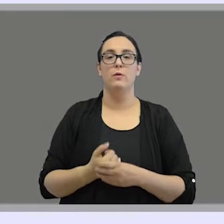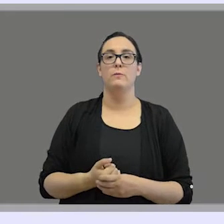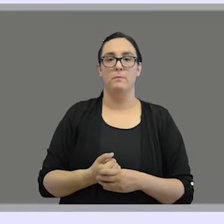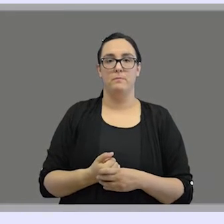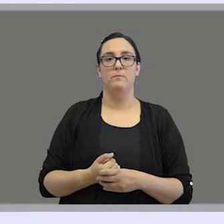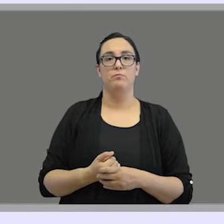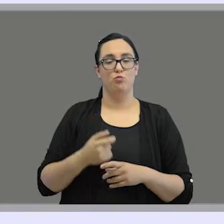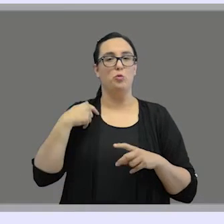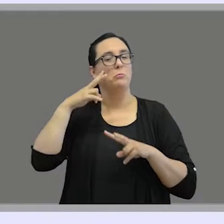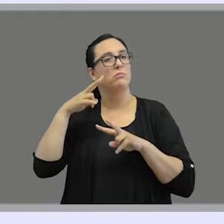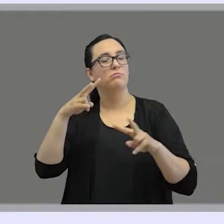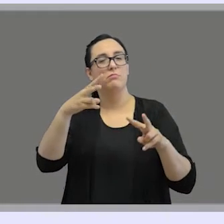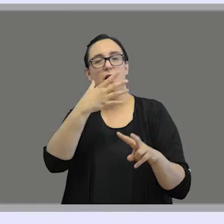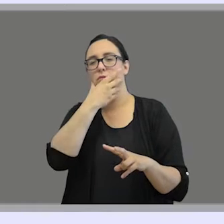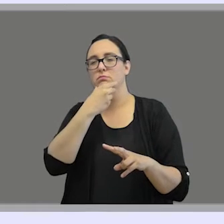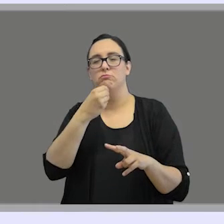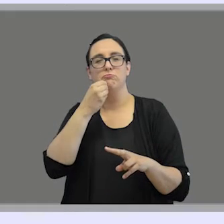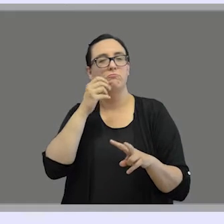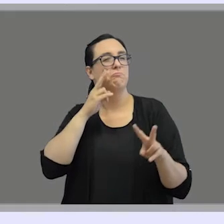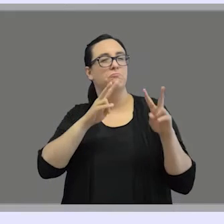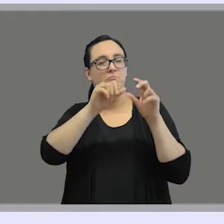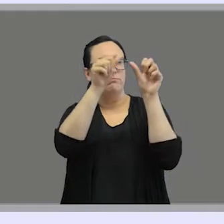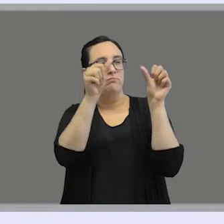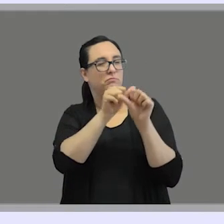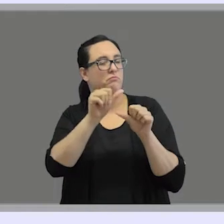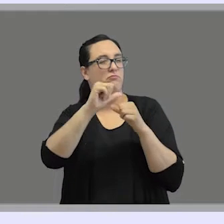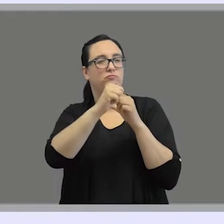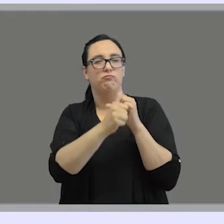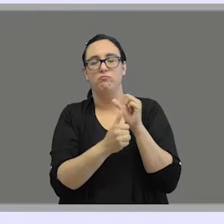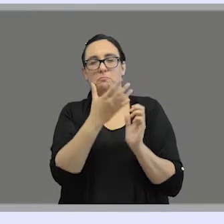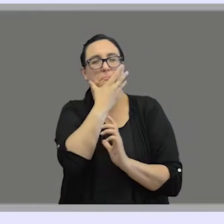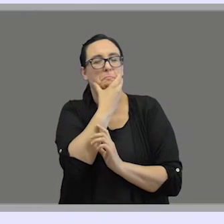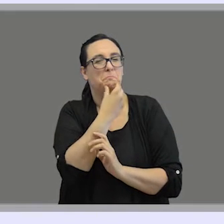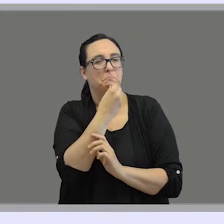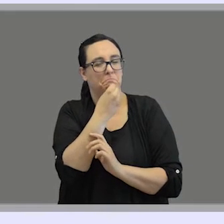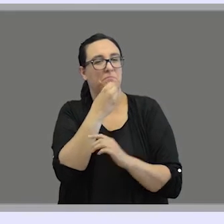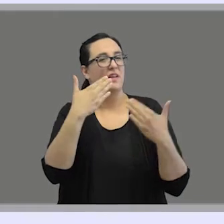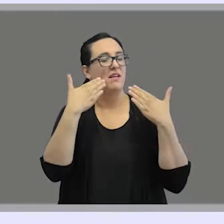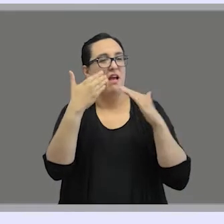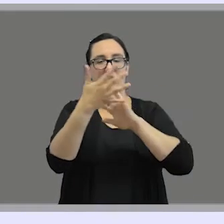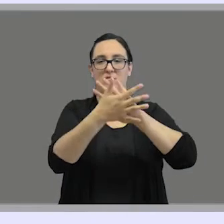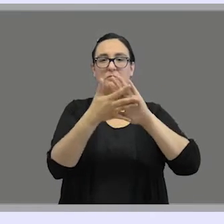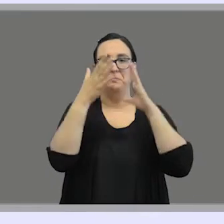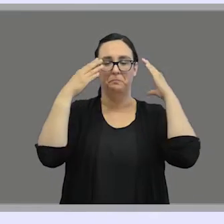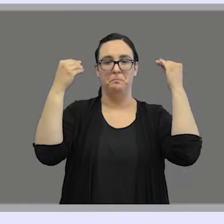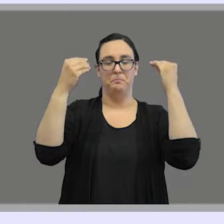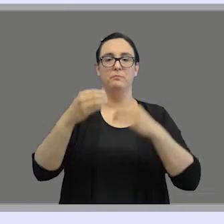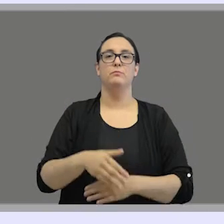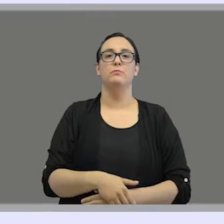and you'll see the beautiful visual patterns that are conveyed using this sign language.